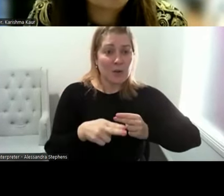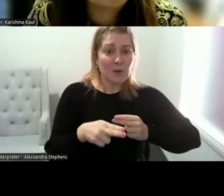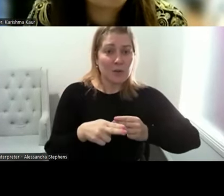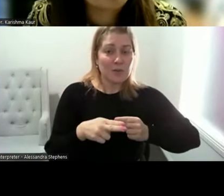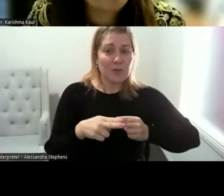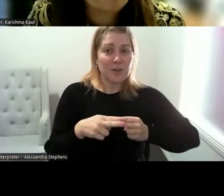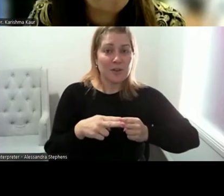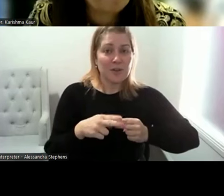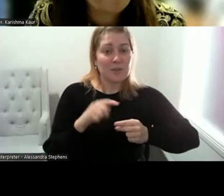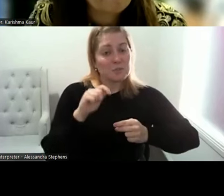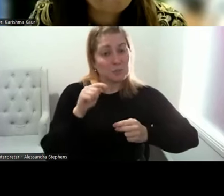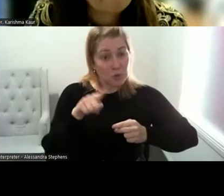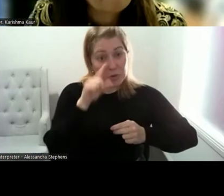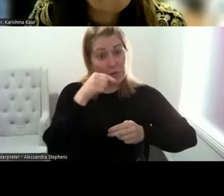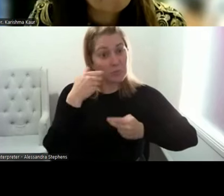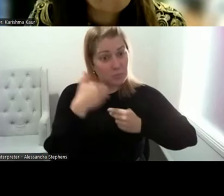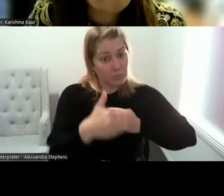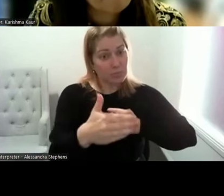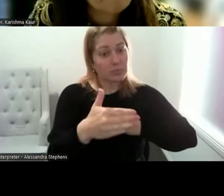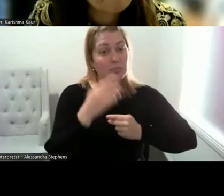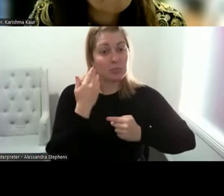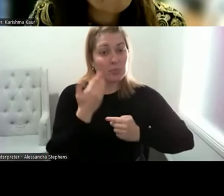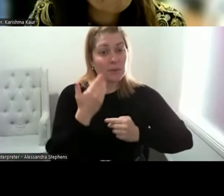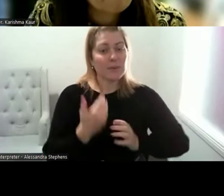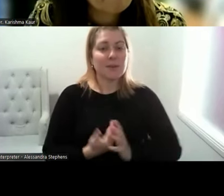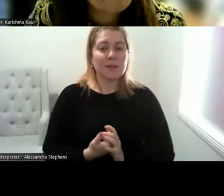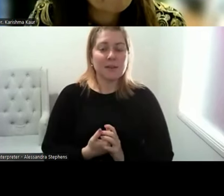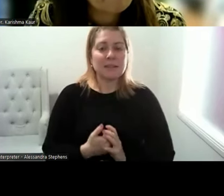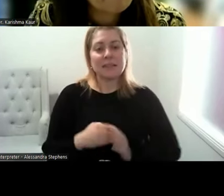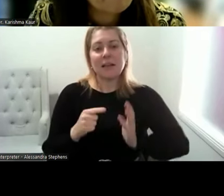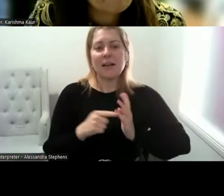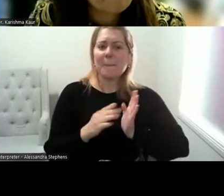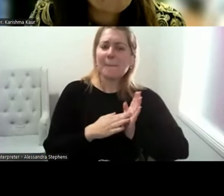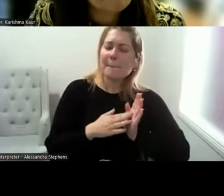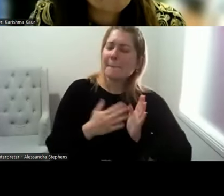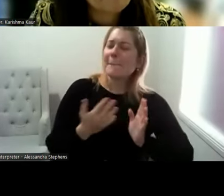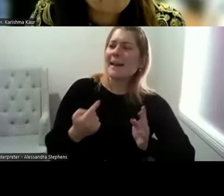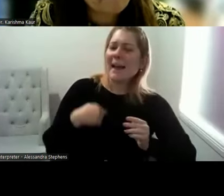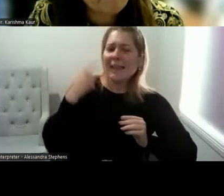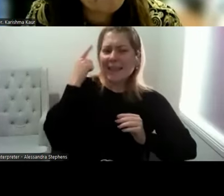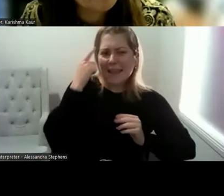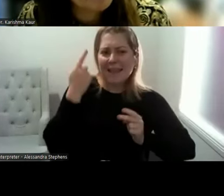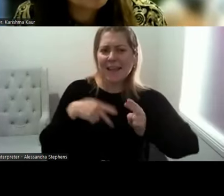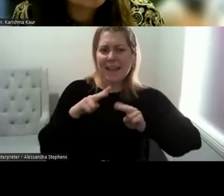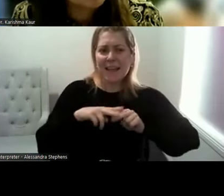I'm gonna let you continue. I think you know if I'm gonna finish up on my list